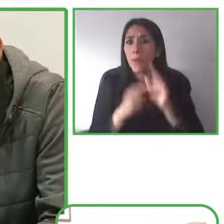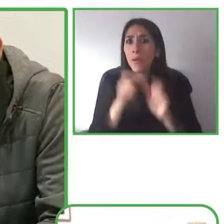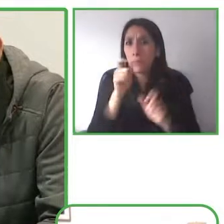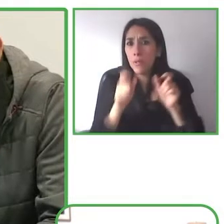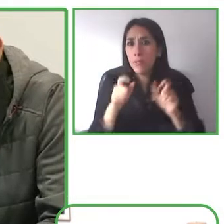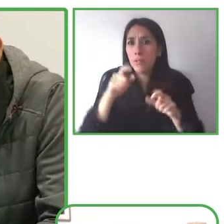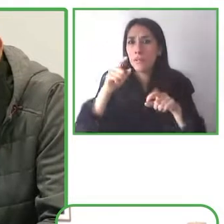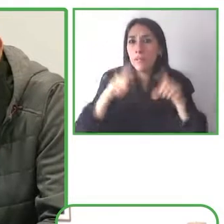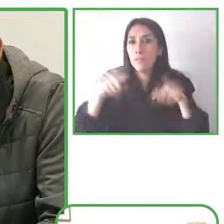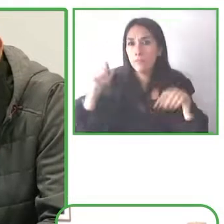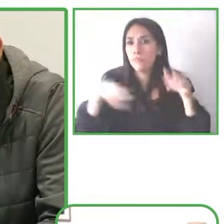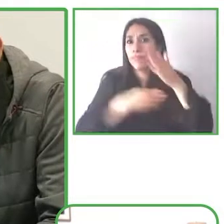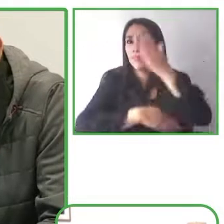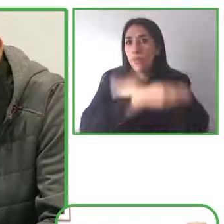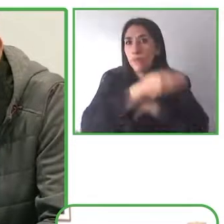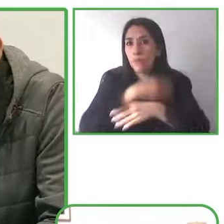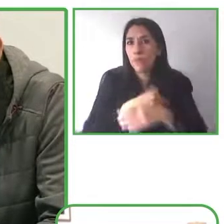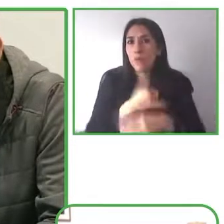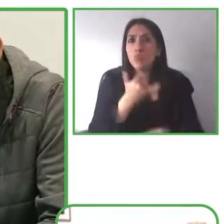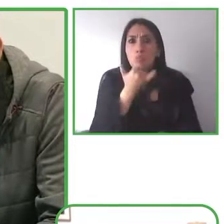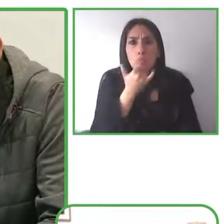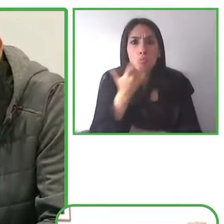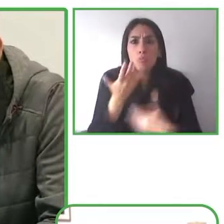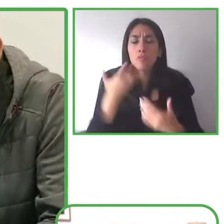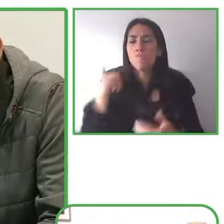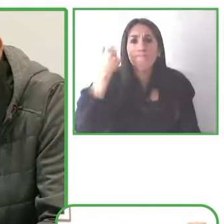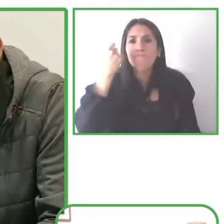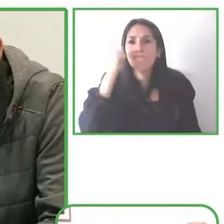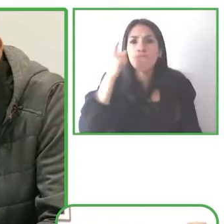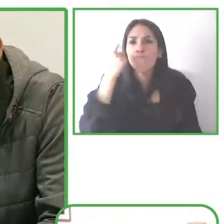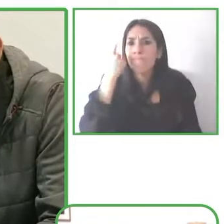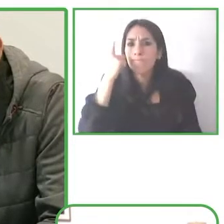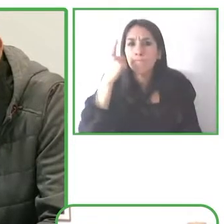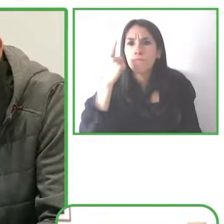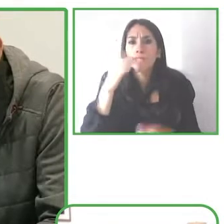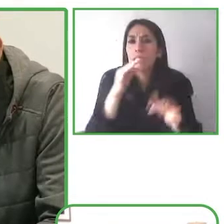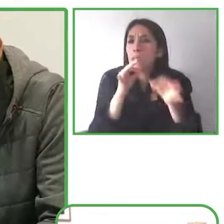technology really doesn't work as well as it should today in regard to speech recognition